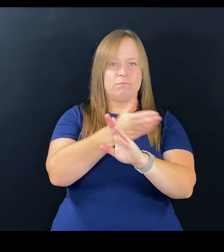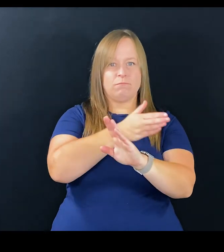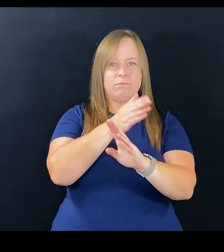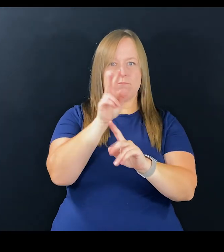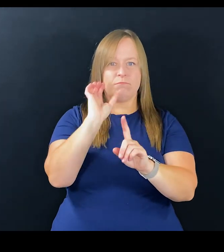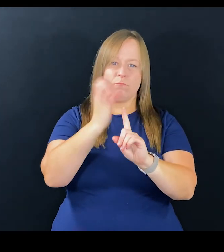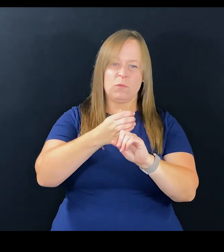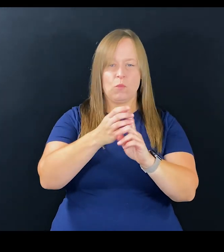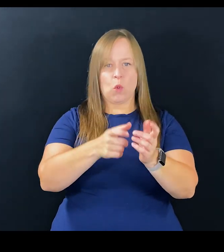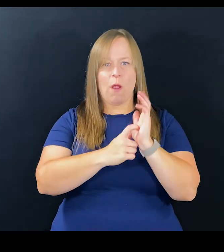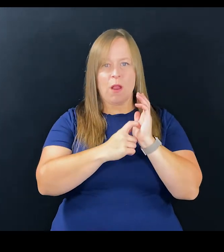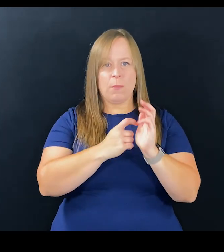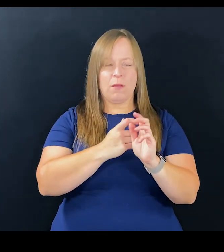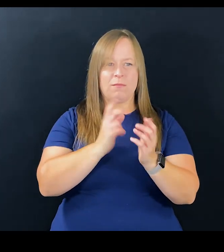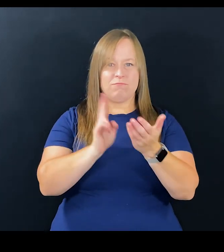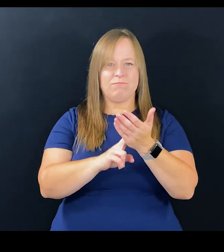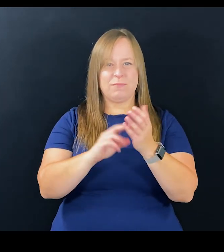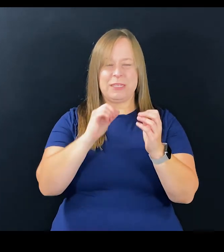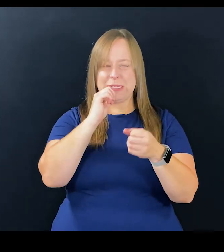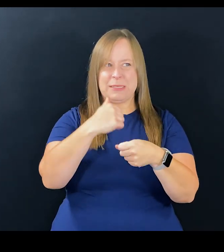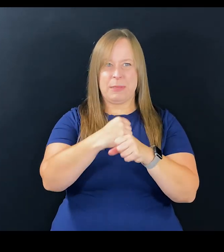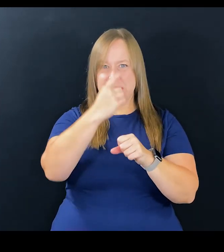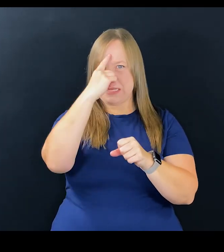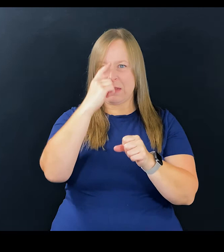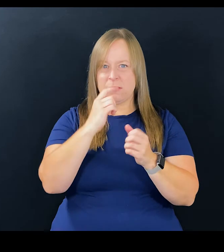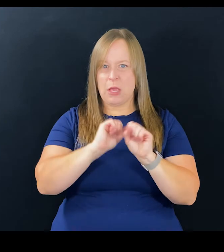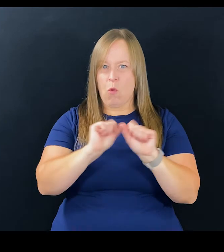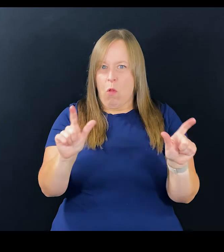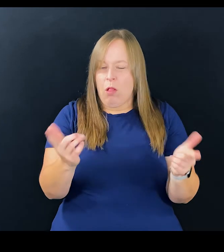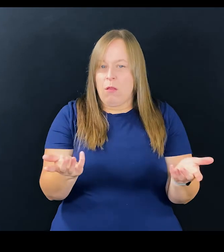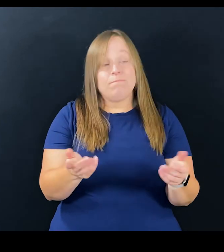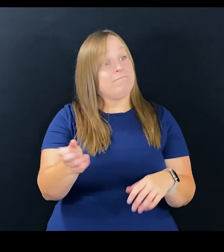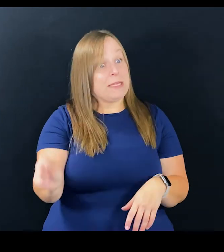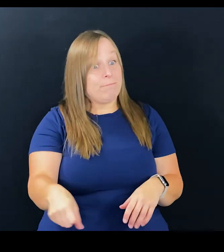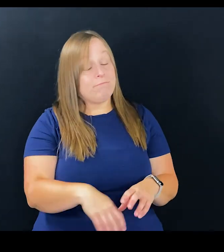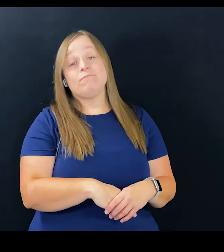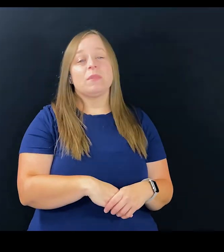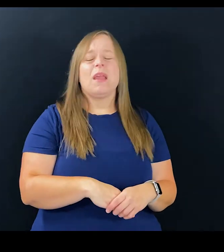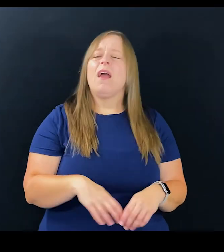preconceived persona and requirement that makes no sense whatsoever.